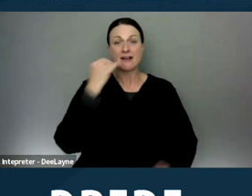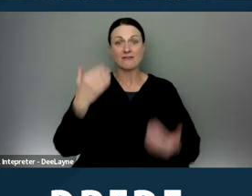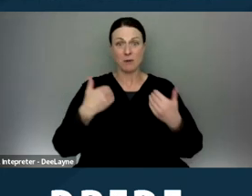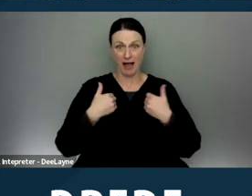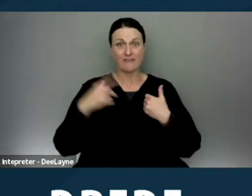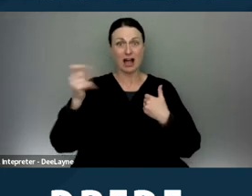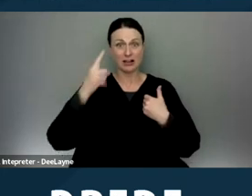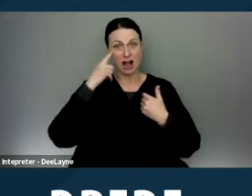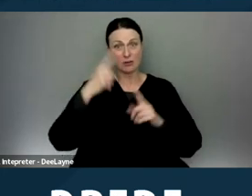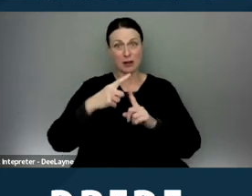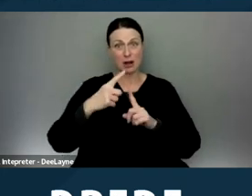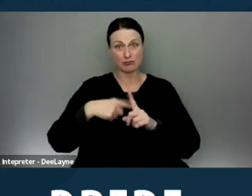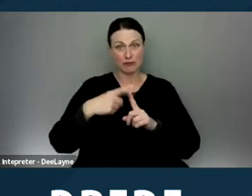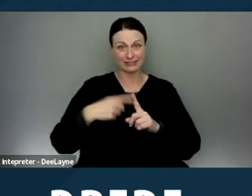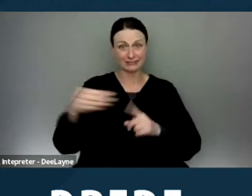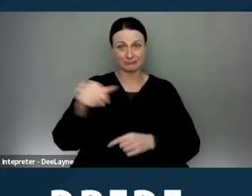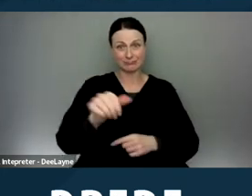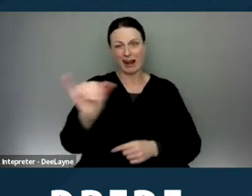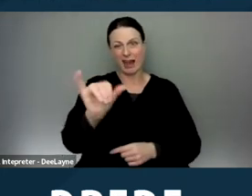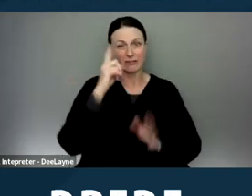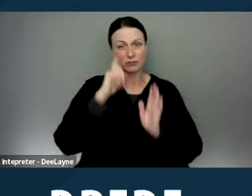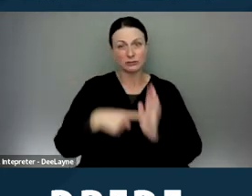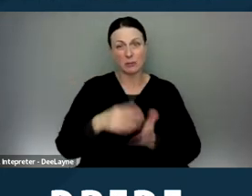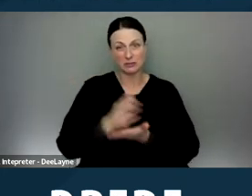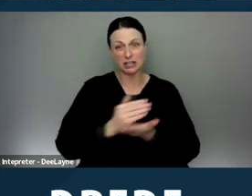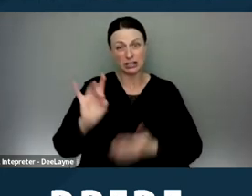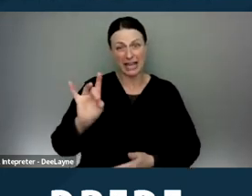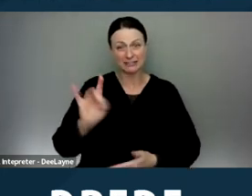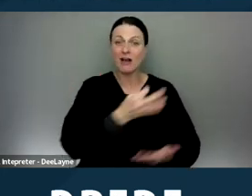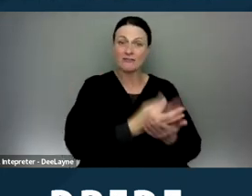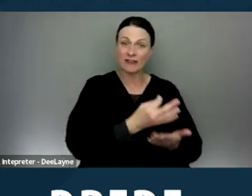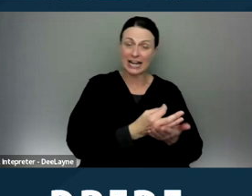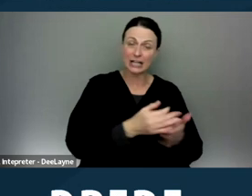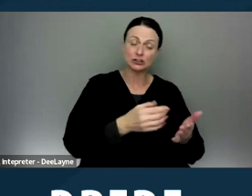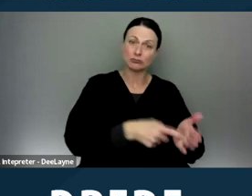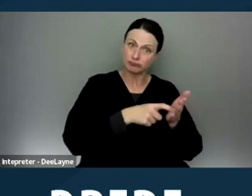such as Section Eight, financial or income standards must be based on the tenant share